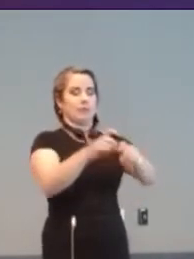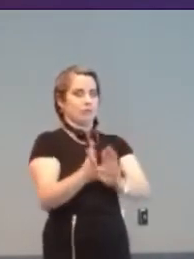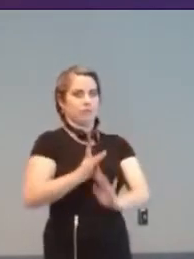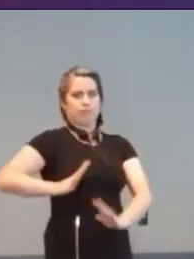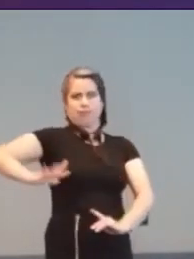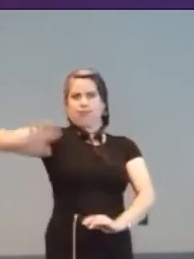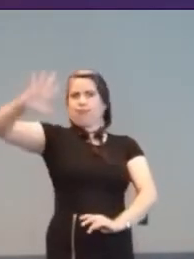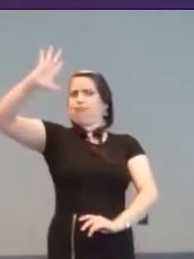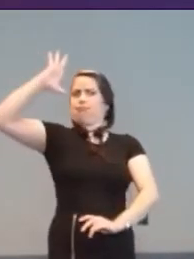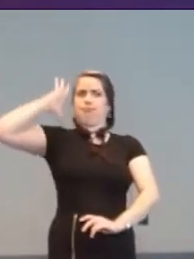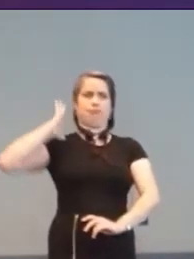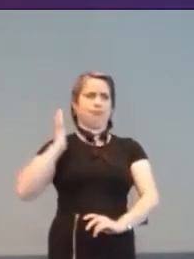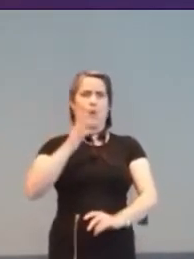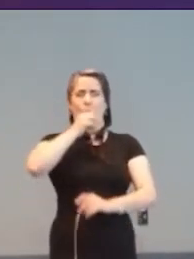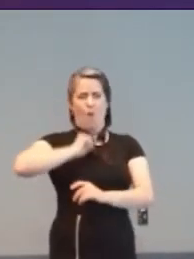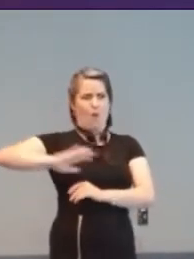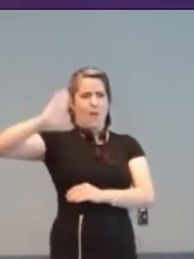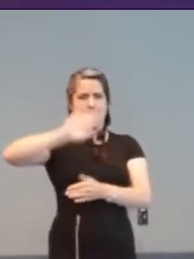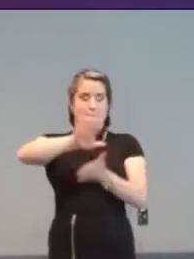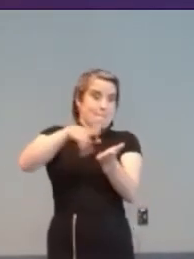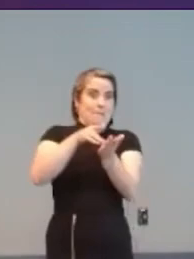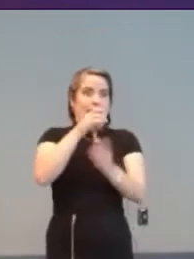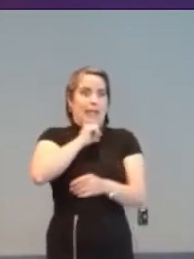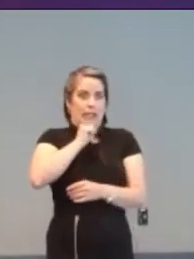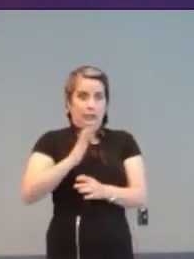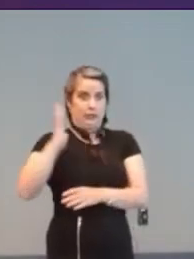Electro-mechanical games of skill appeared in amusement arcades from